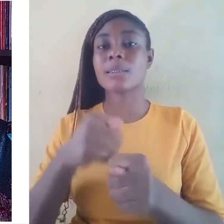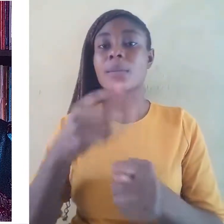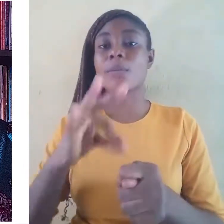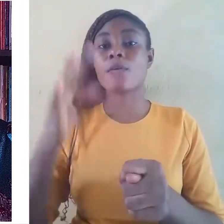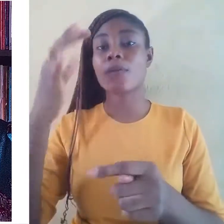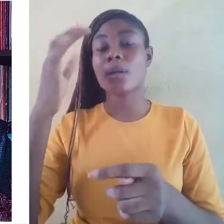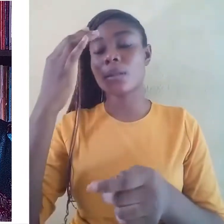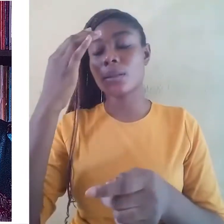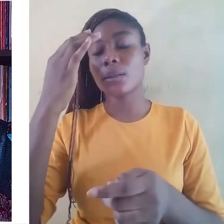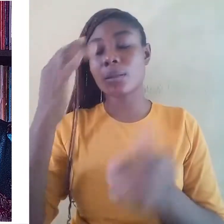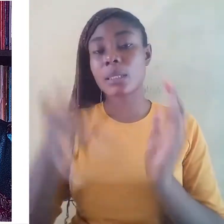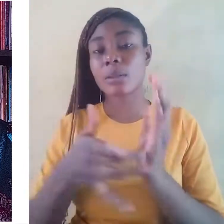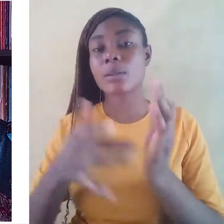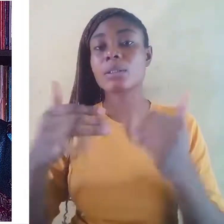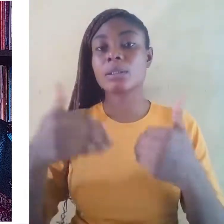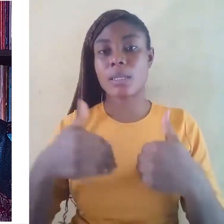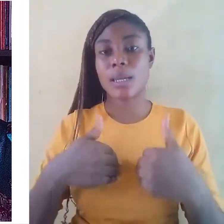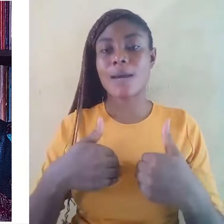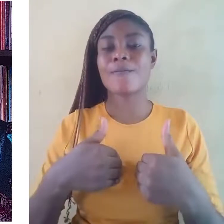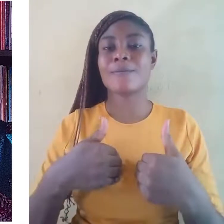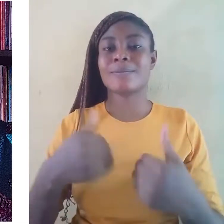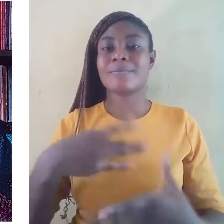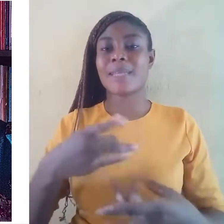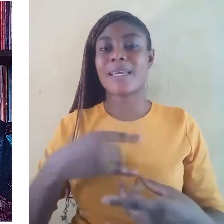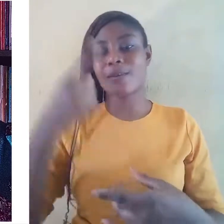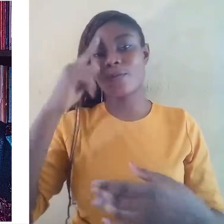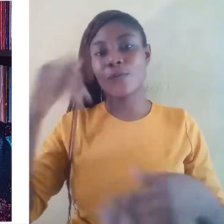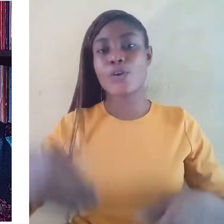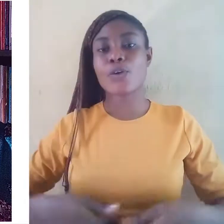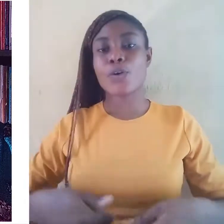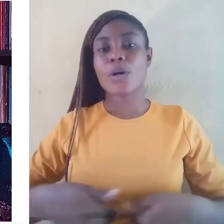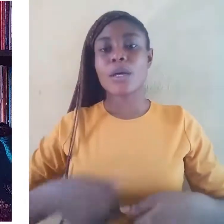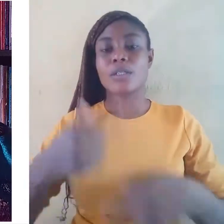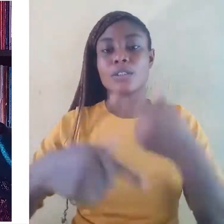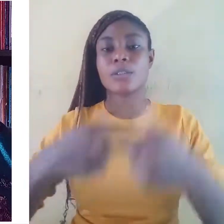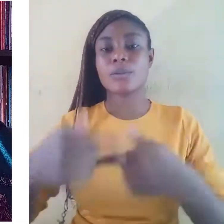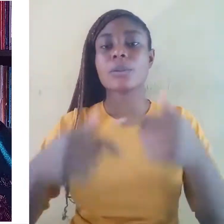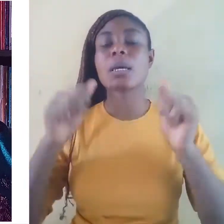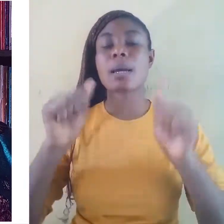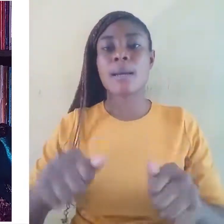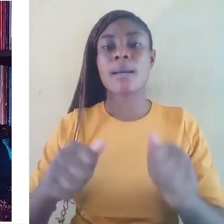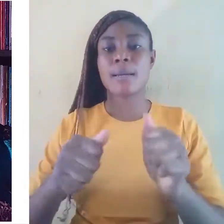for the younger generation, and it could improve their interest in their languages, especially